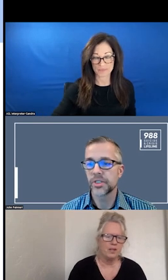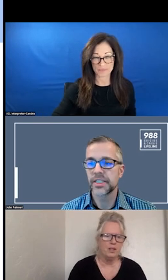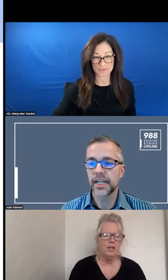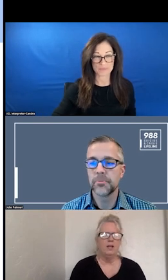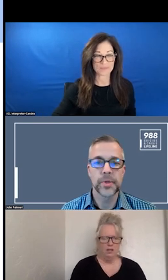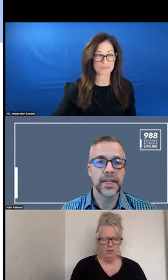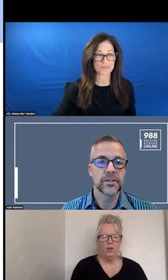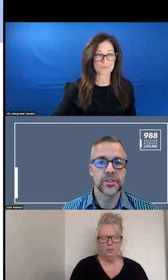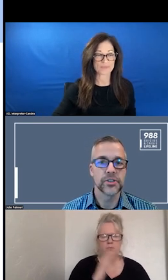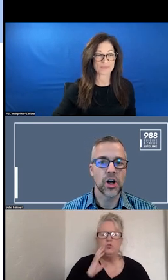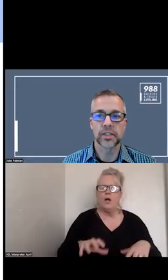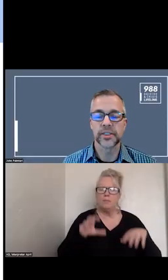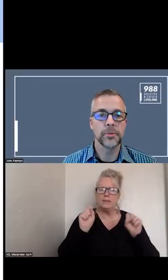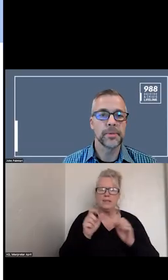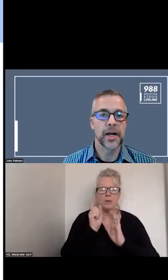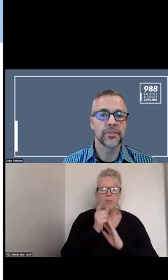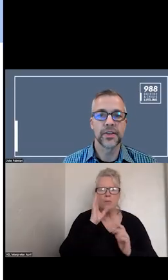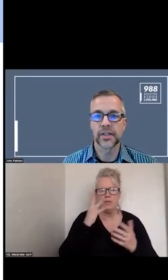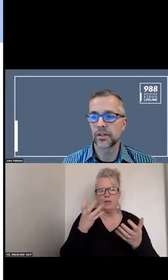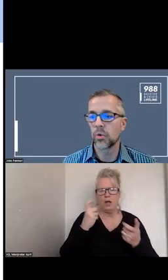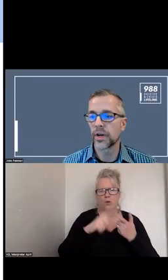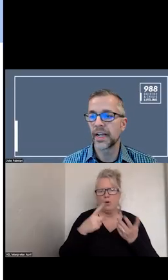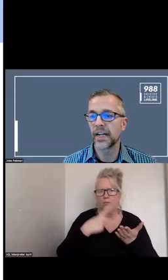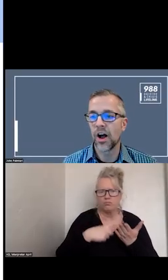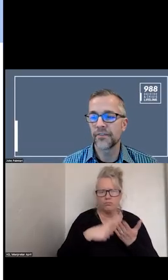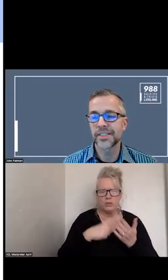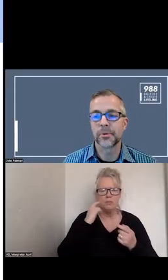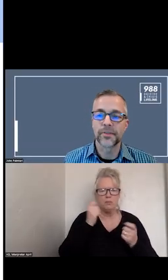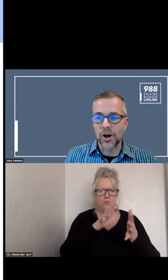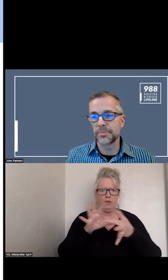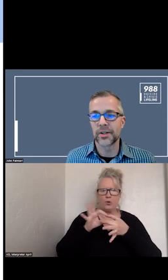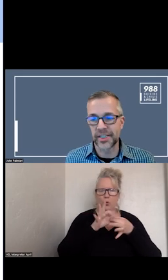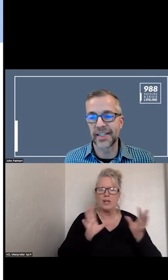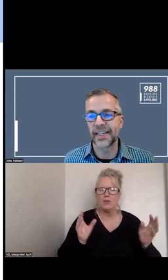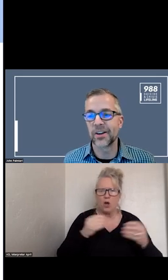SO I AM GOING TO TAKE A MOMENT HERE TO TALK A LITTLE BIT ABOUT THE COORDINATING OFFICE. WE TALKED ABOUT THE 988